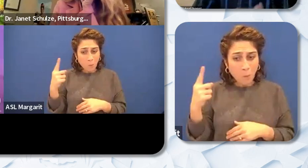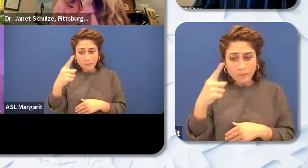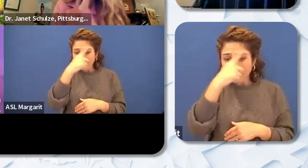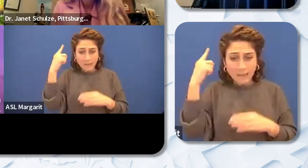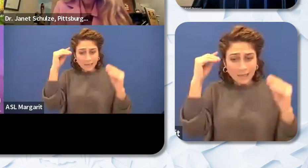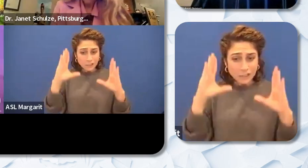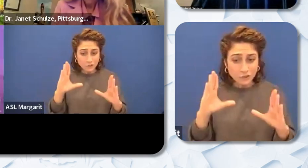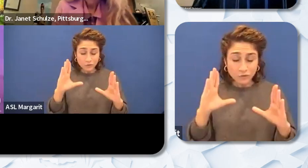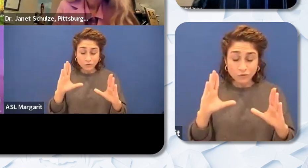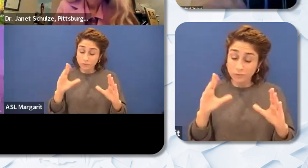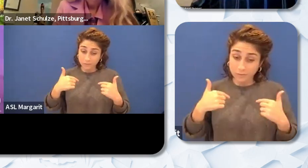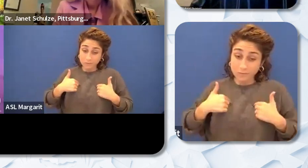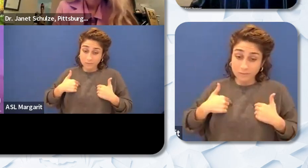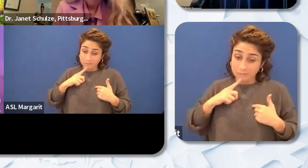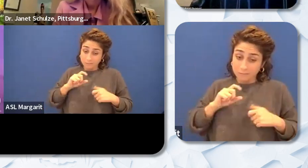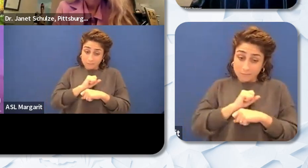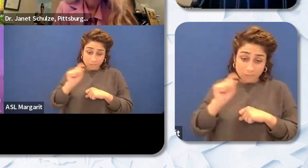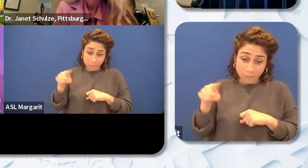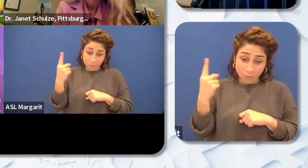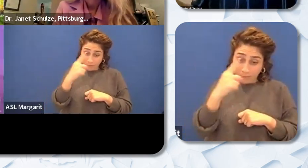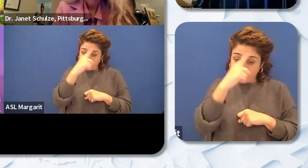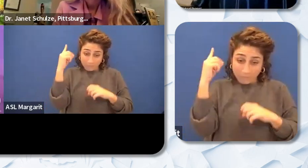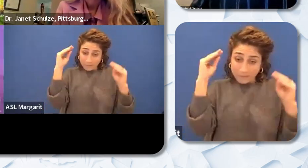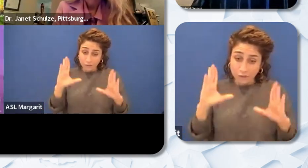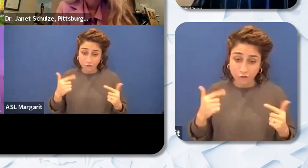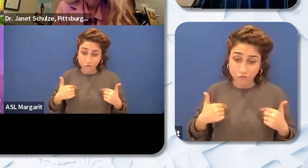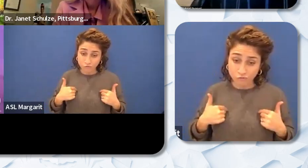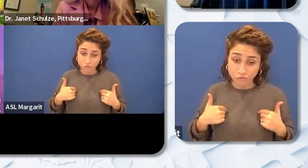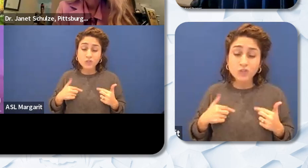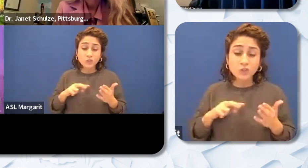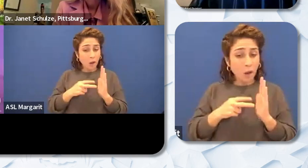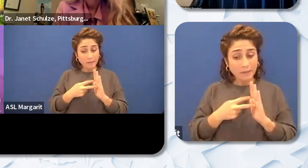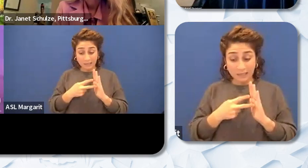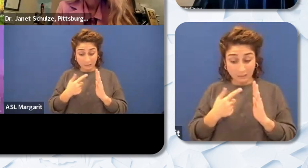my site and it just feels like well what I'm doing doesn't matter or it's not like enough.